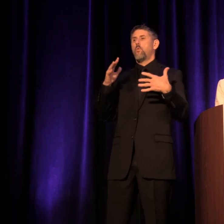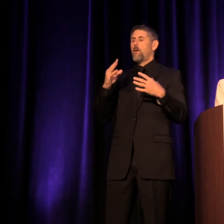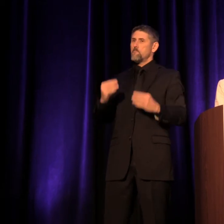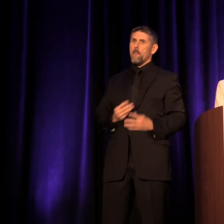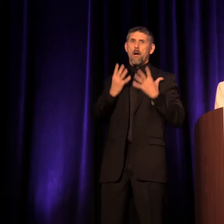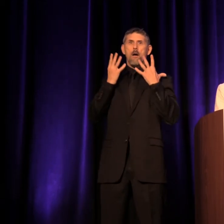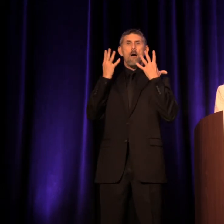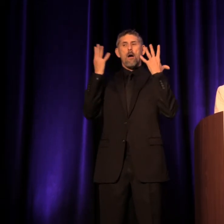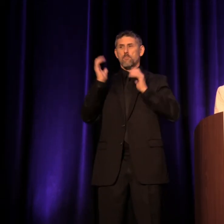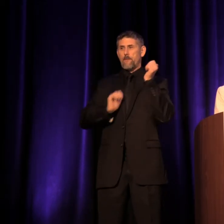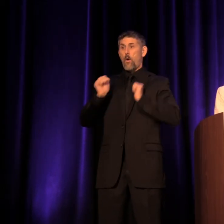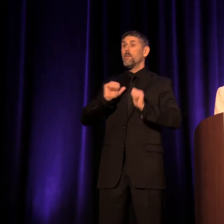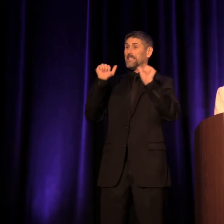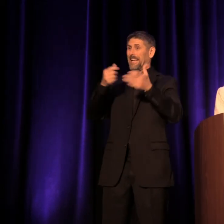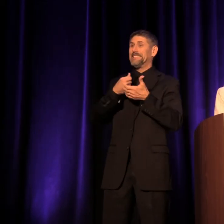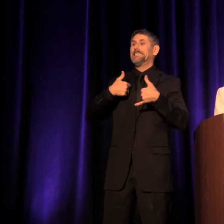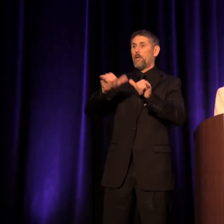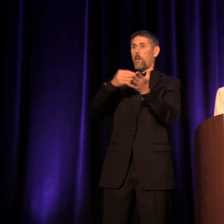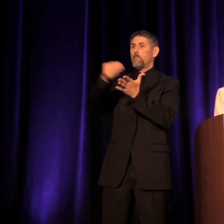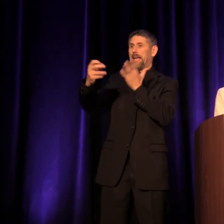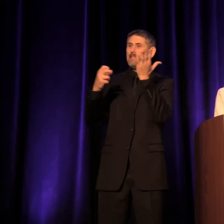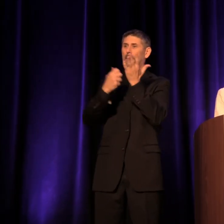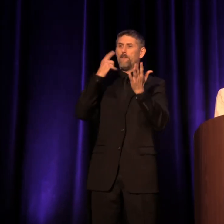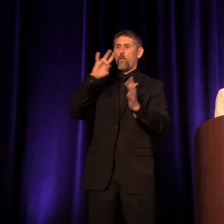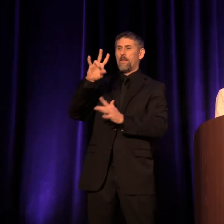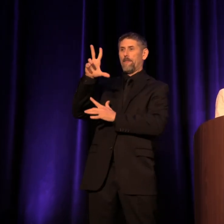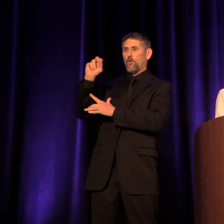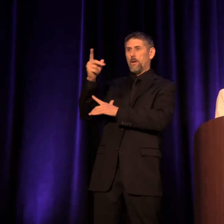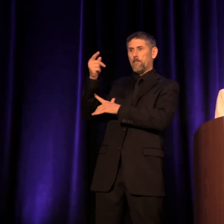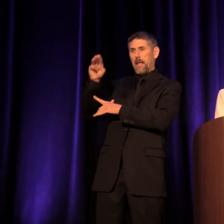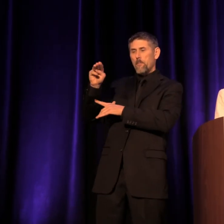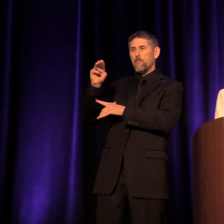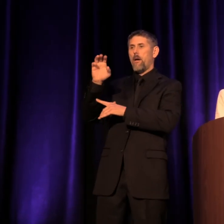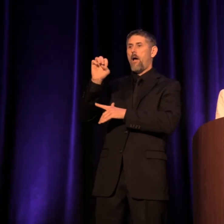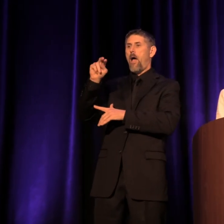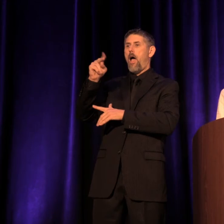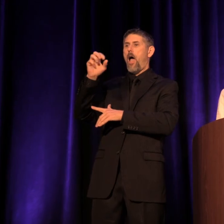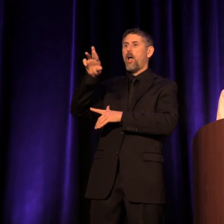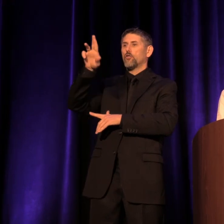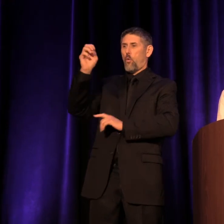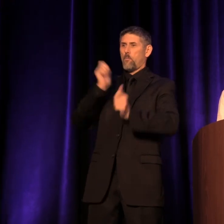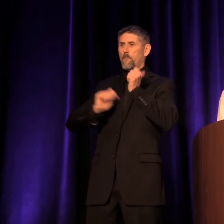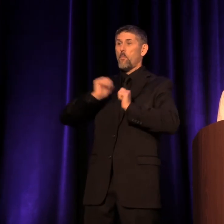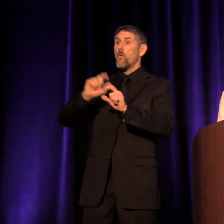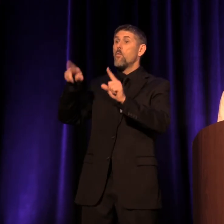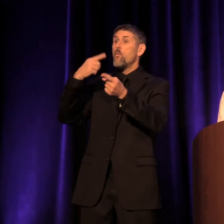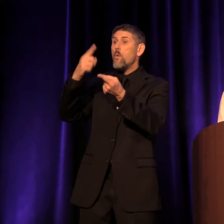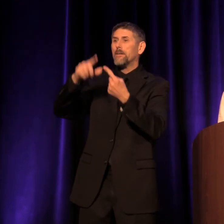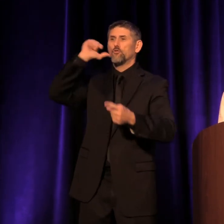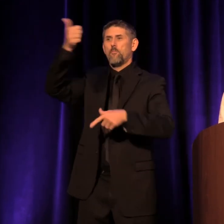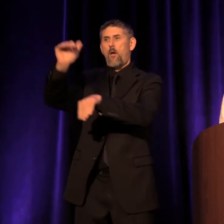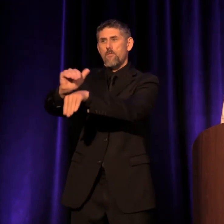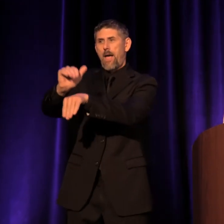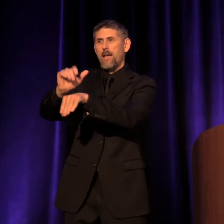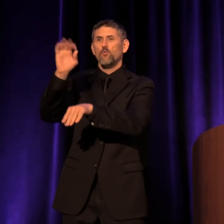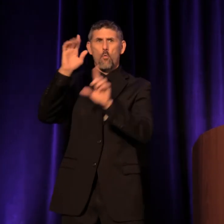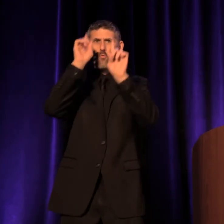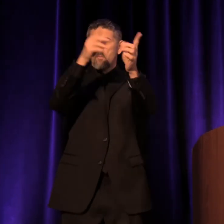and tickets are still available for a 7:30 p.m. encore performance tomorrow night. So, get your tickets.